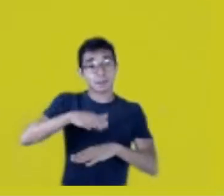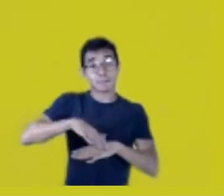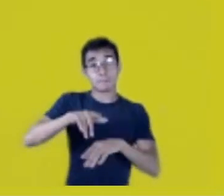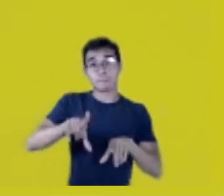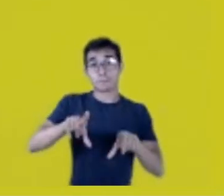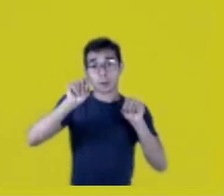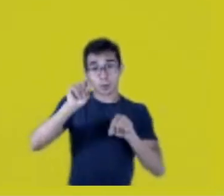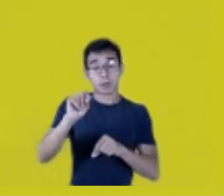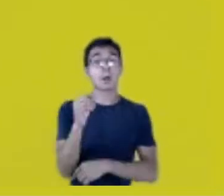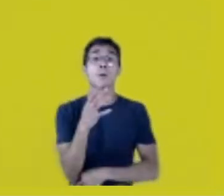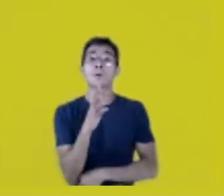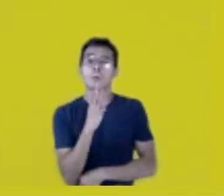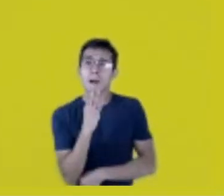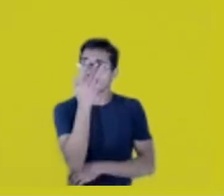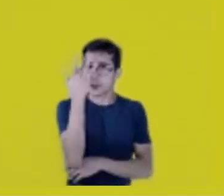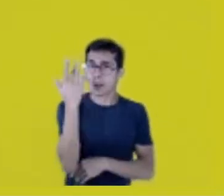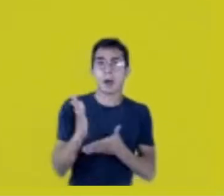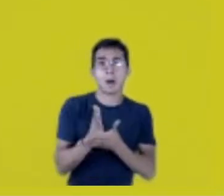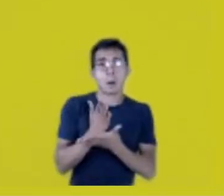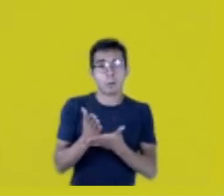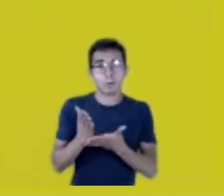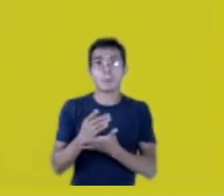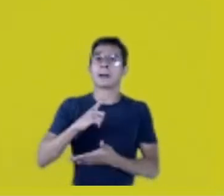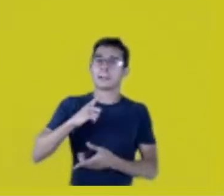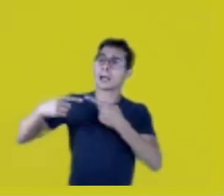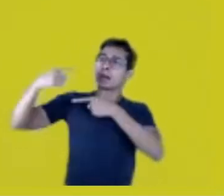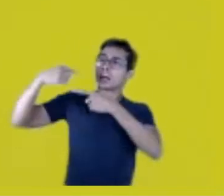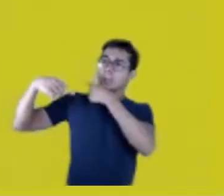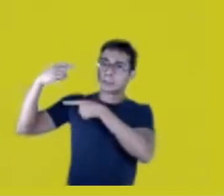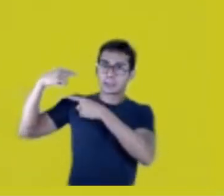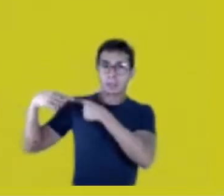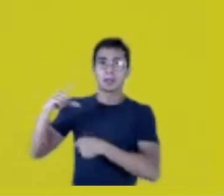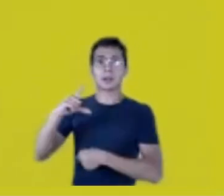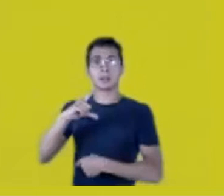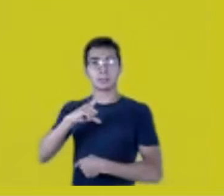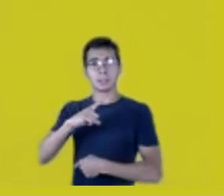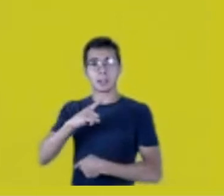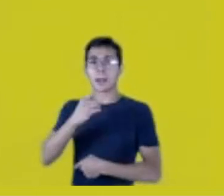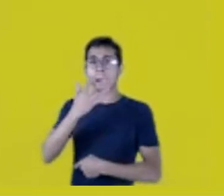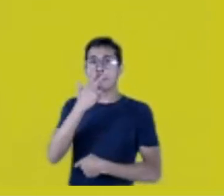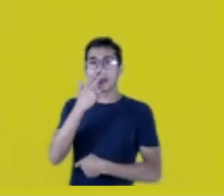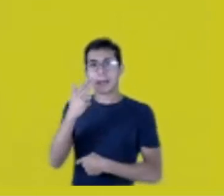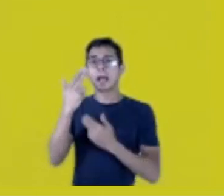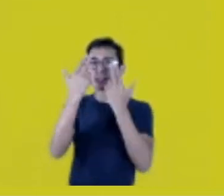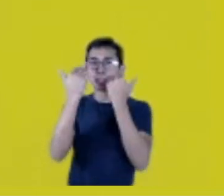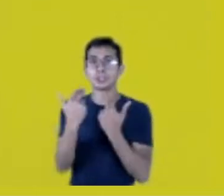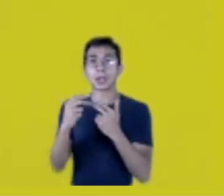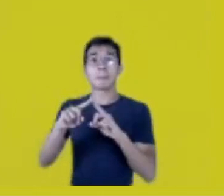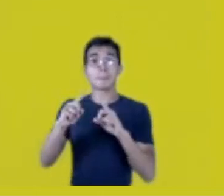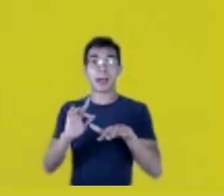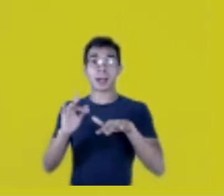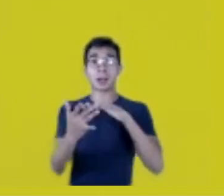who look like Natives, but say they’re of Japanese descent on social media. But they’re in college, benefiting from grants reserved for Natives.